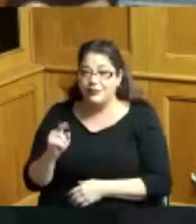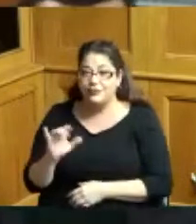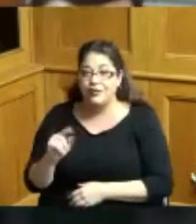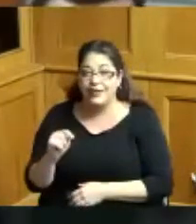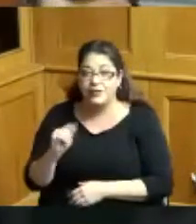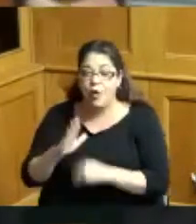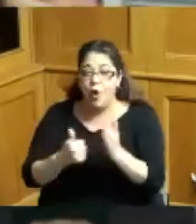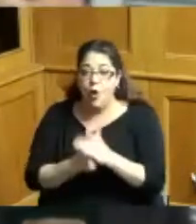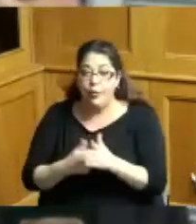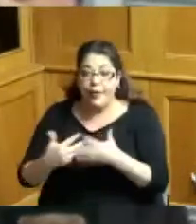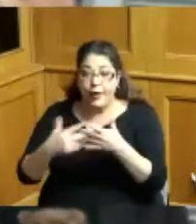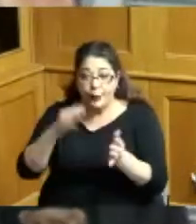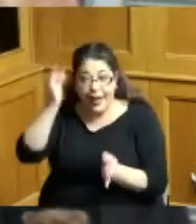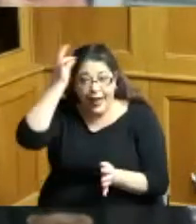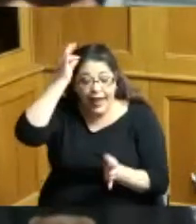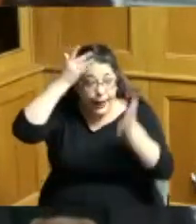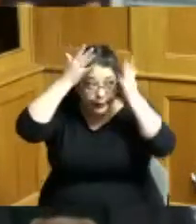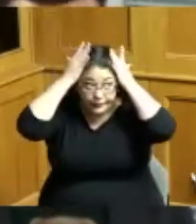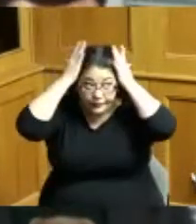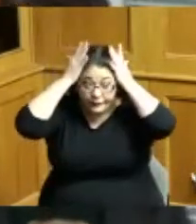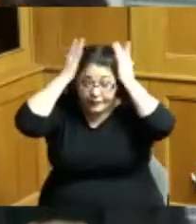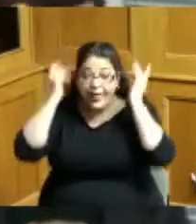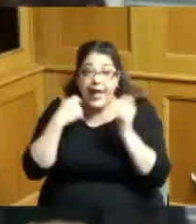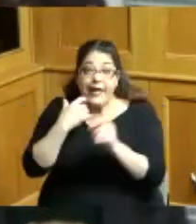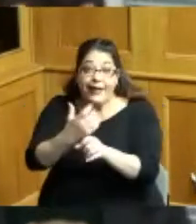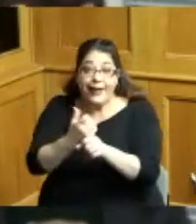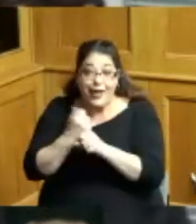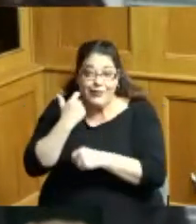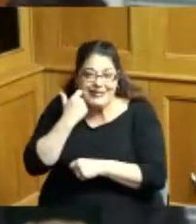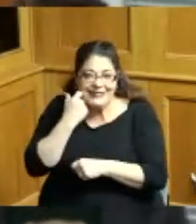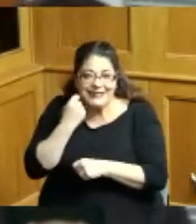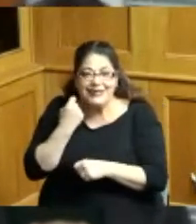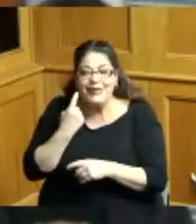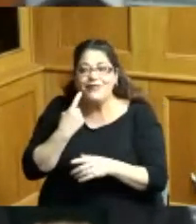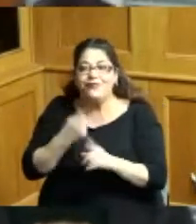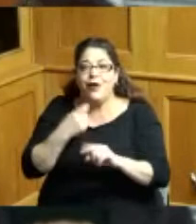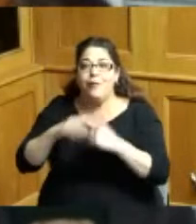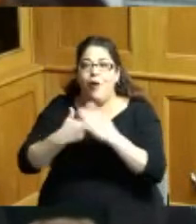got I've gotten over the past couple of years but I always keep this in the forefront of my